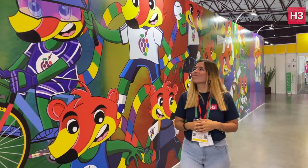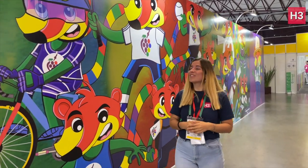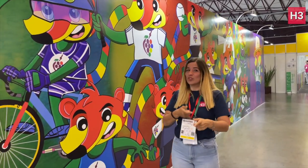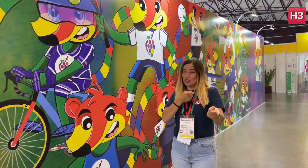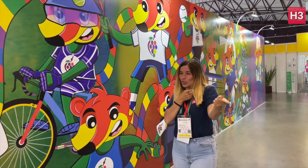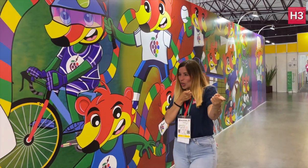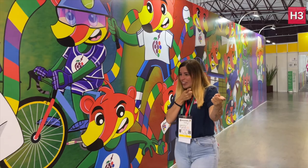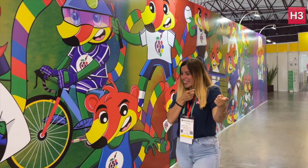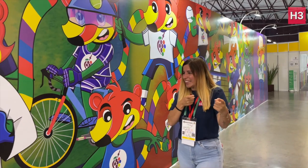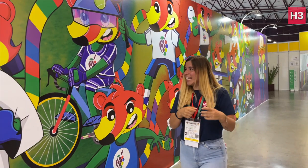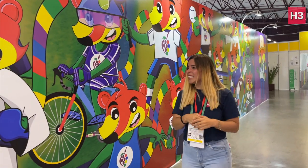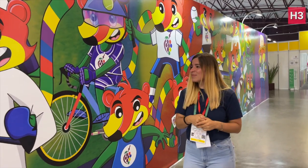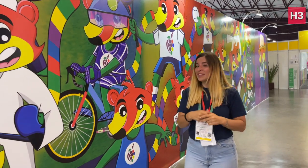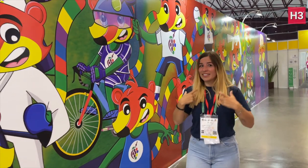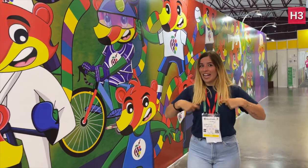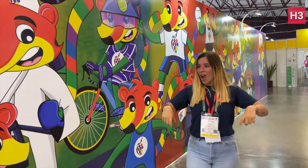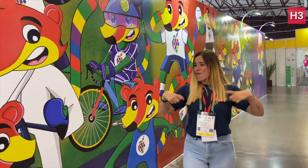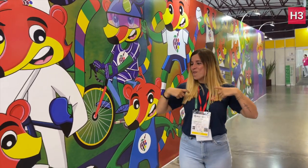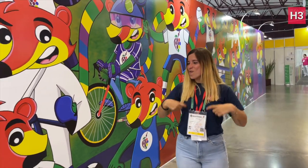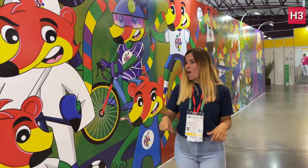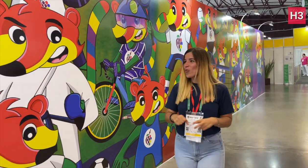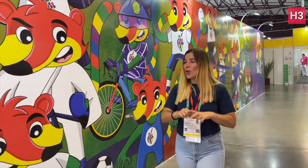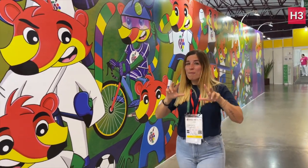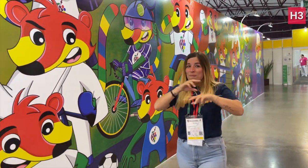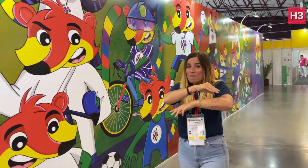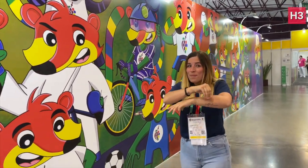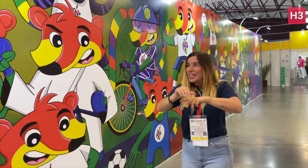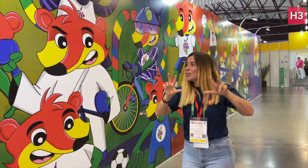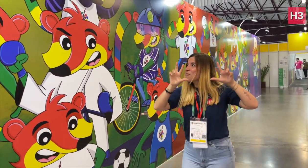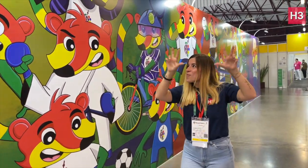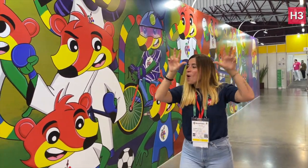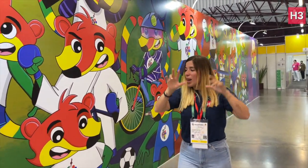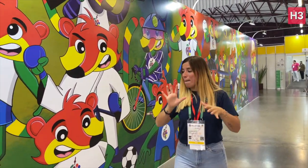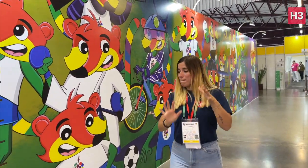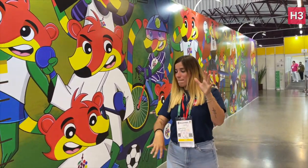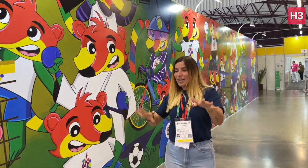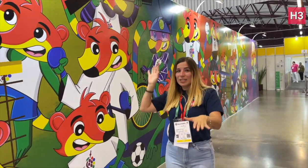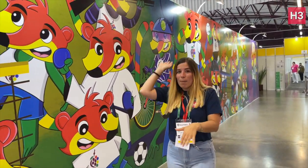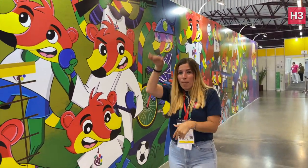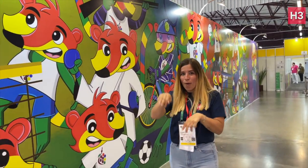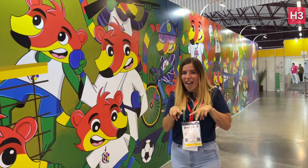Taewondo, Beach Volleyball, Basketball,